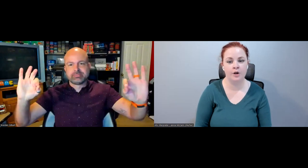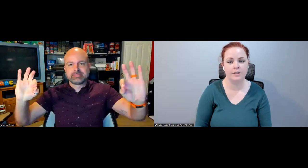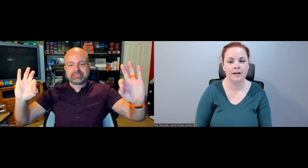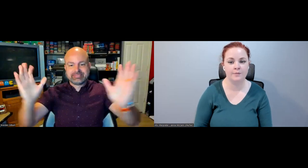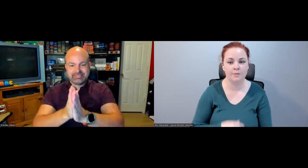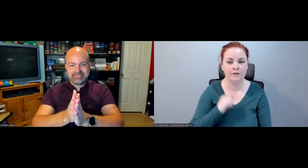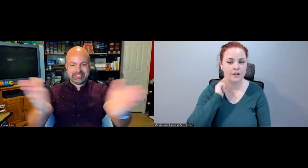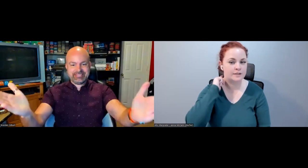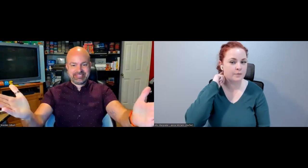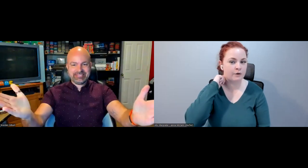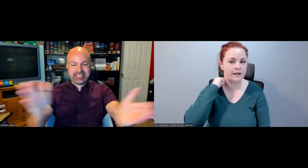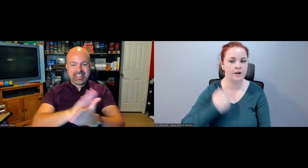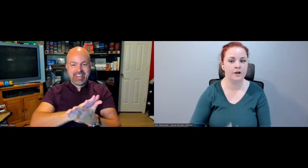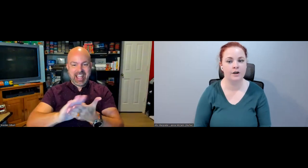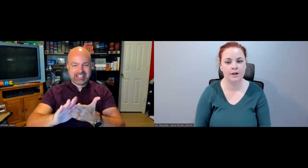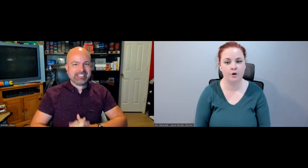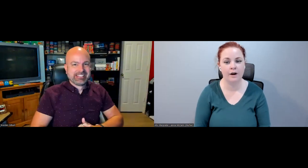they're not talking to me, but if there is something right here